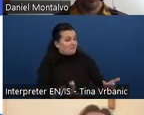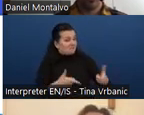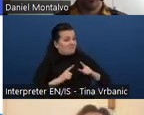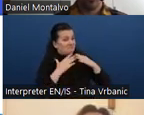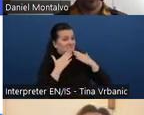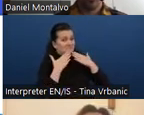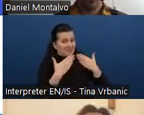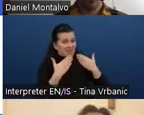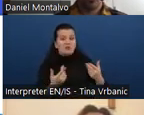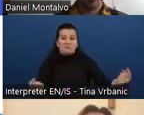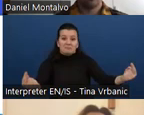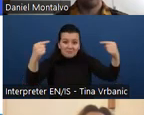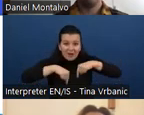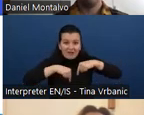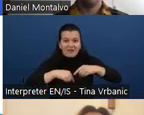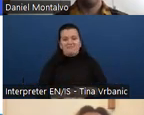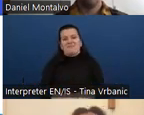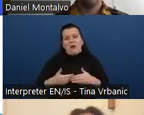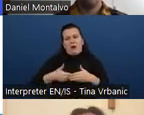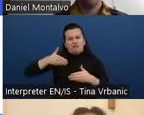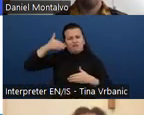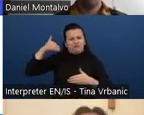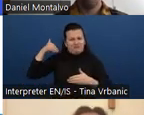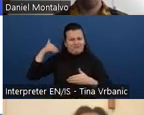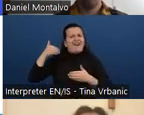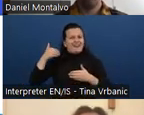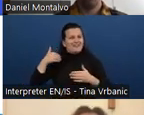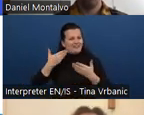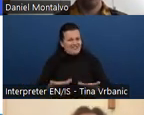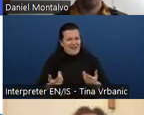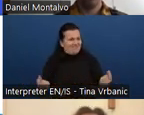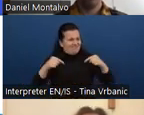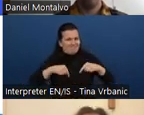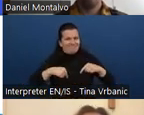We are doing the second to last webinar of this semester.